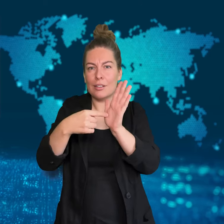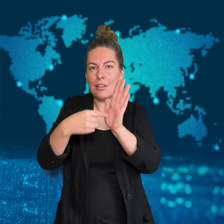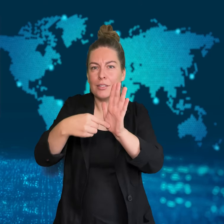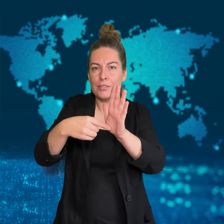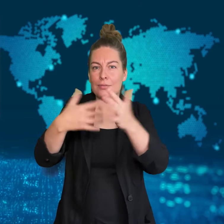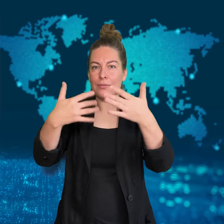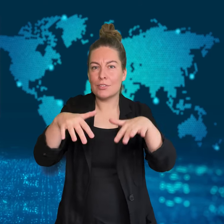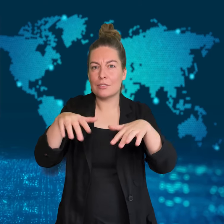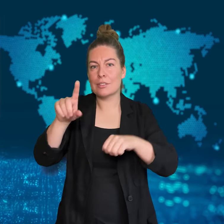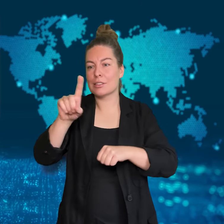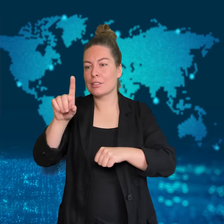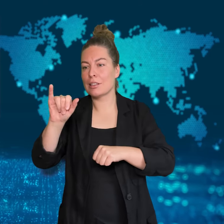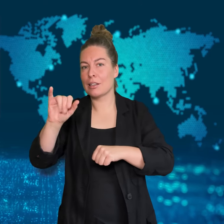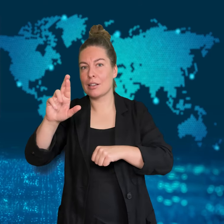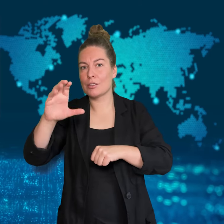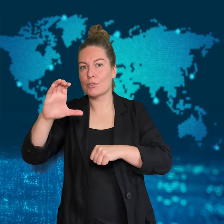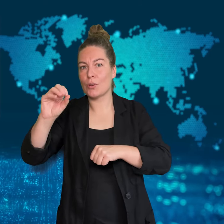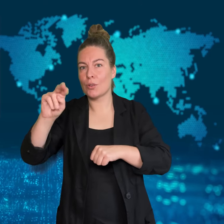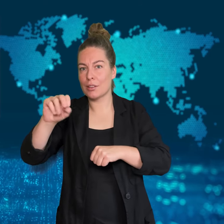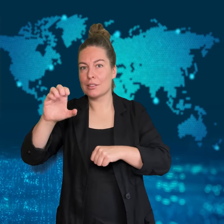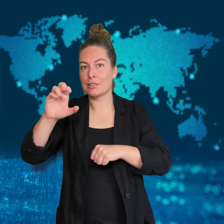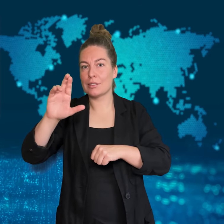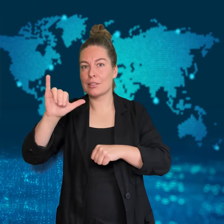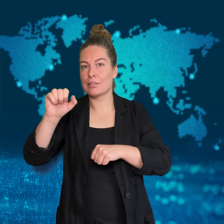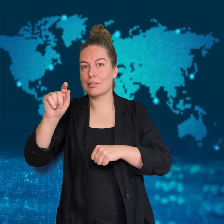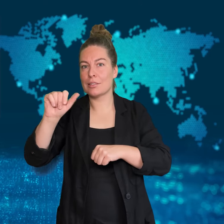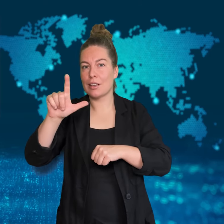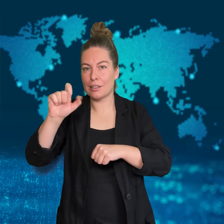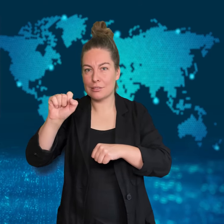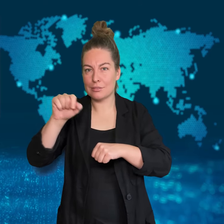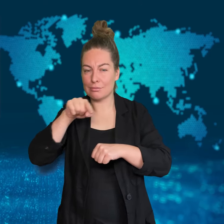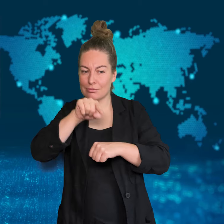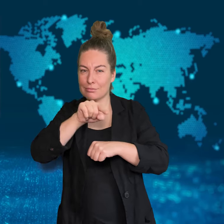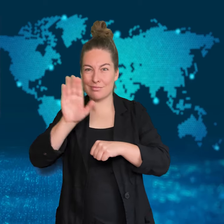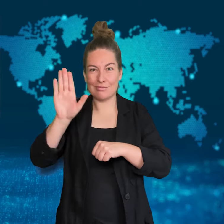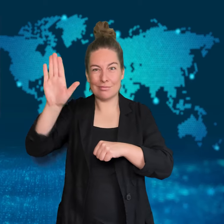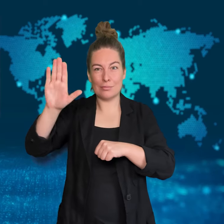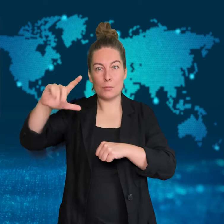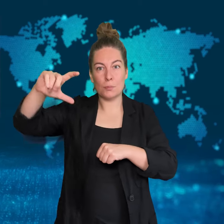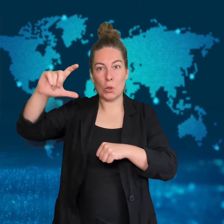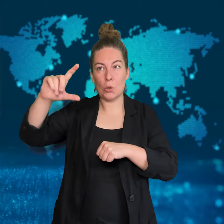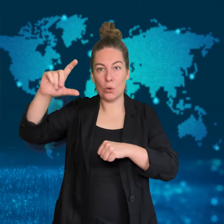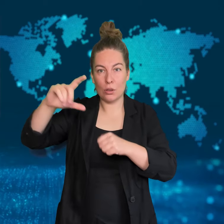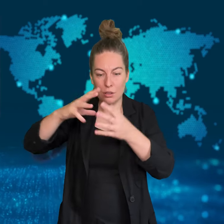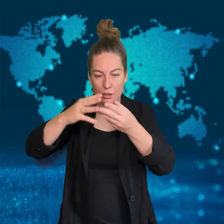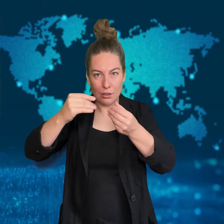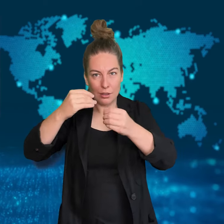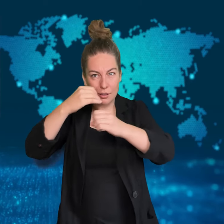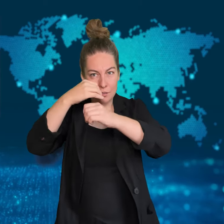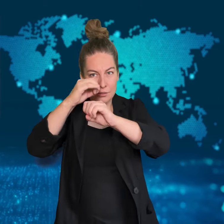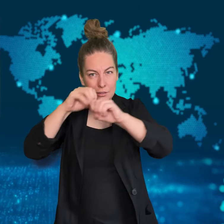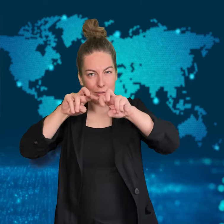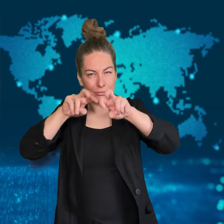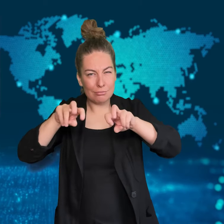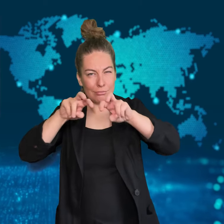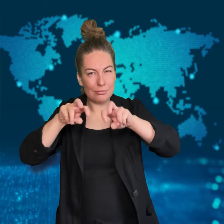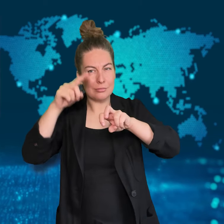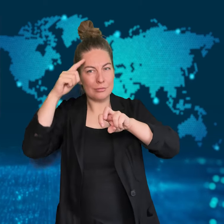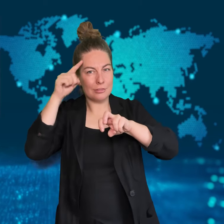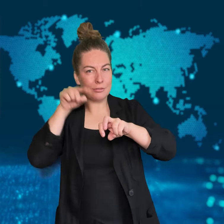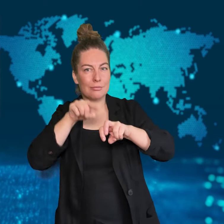Zircon crystals in the samples have been dated to 4.46 billion years old.